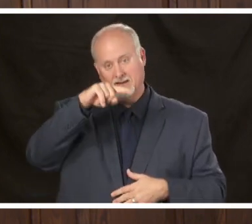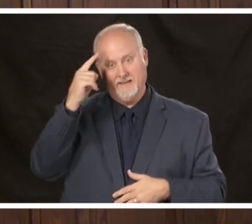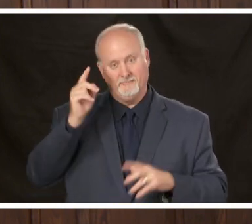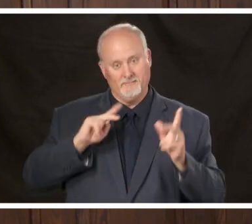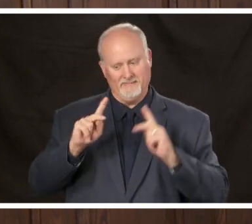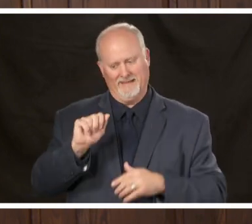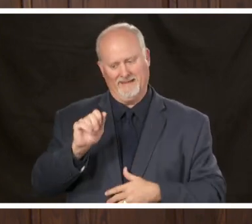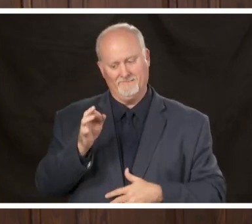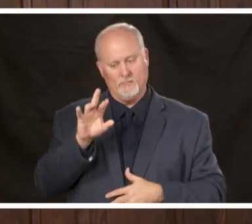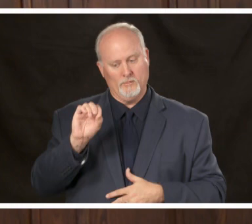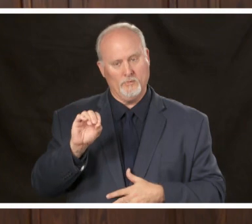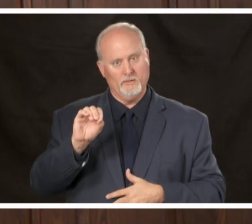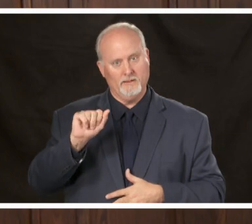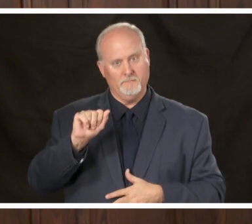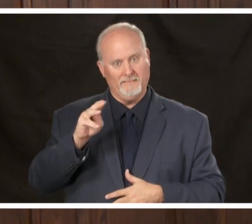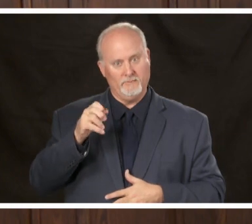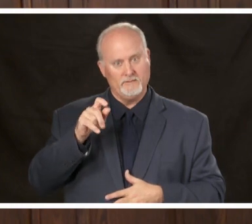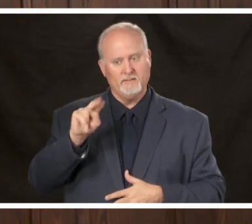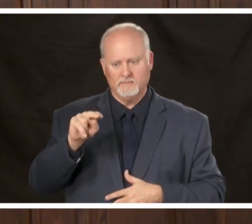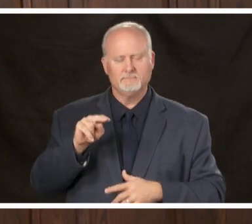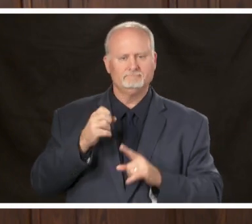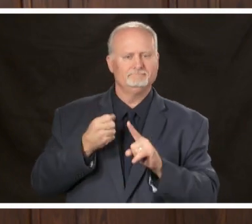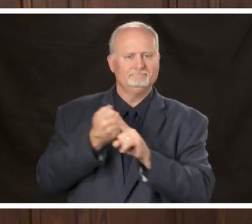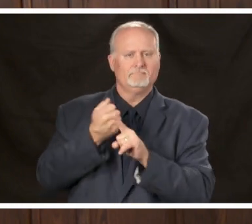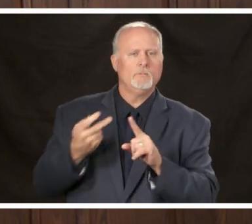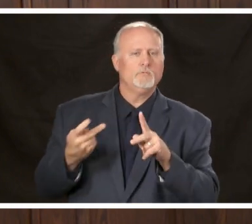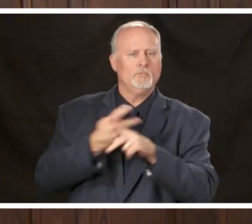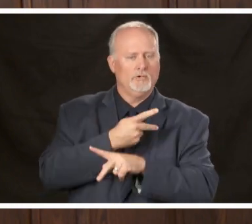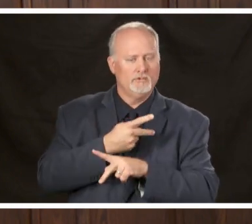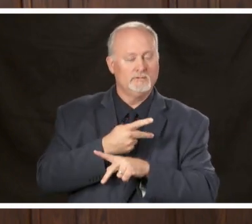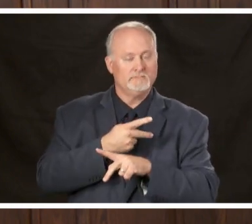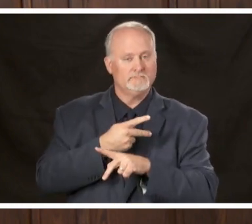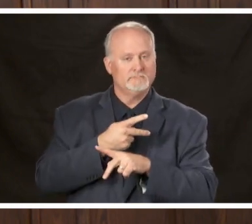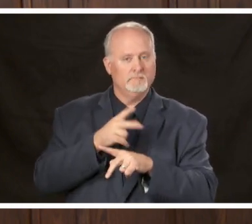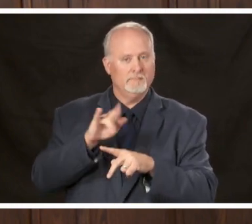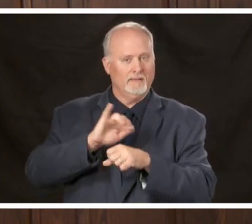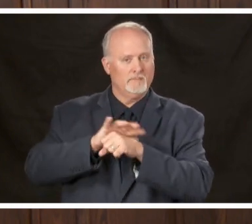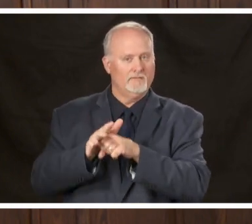impacted by the COVID-19 when you take the city of Birmingham one out of five